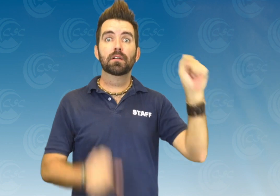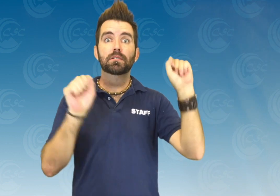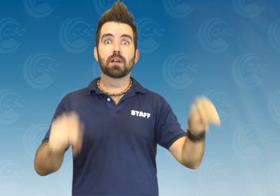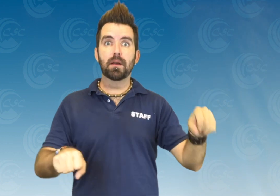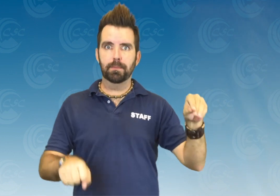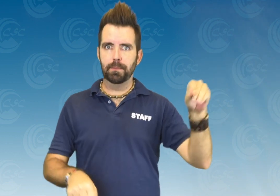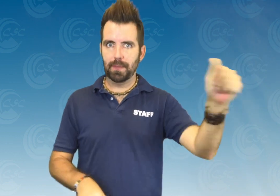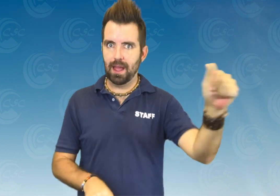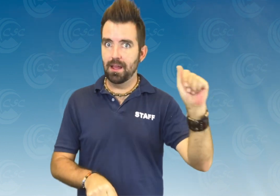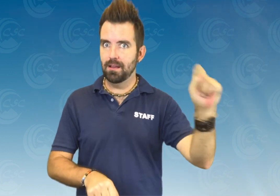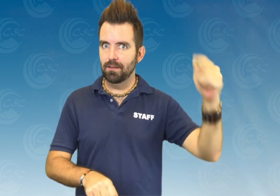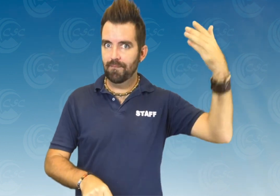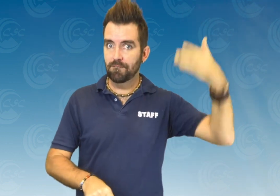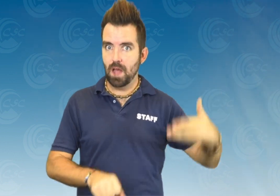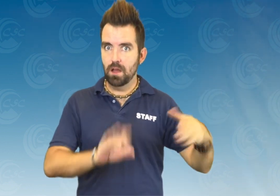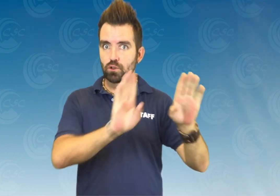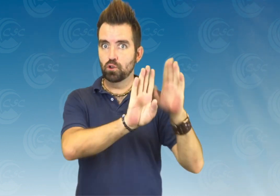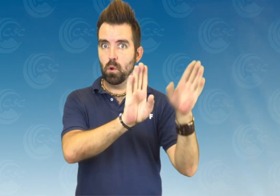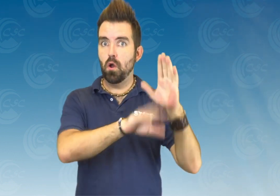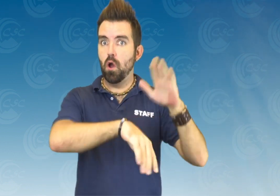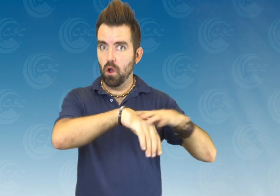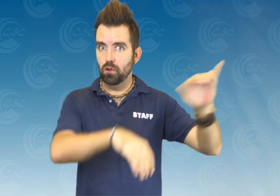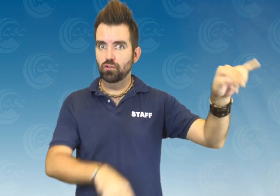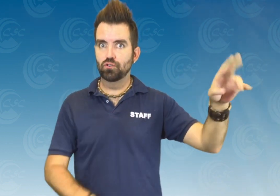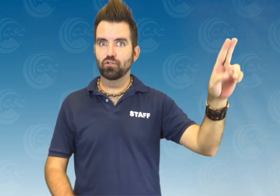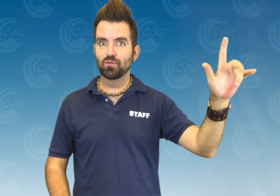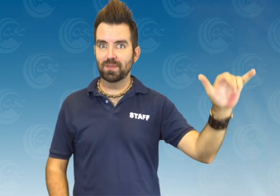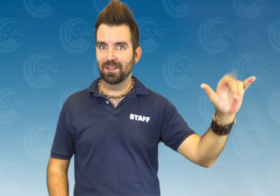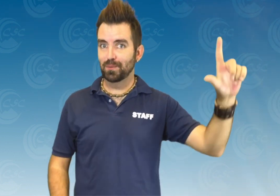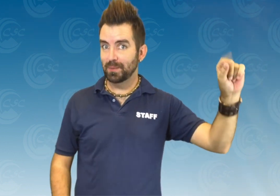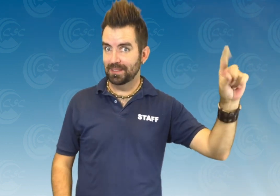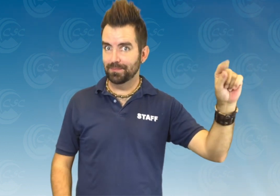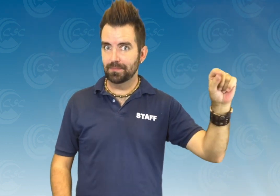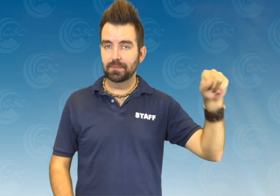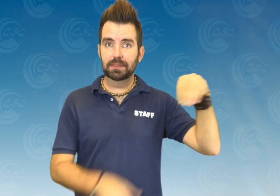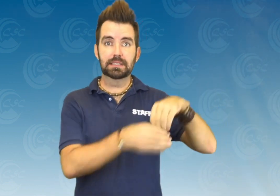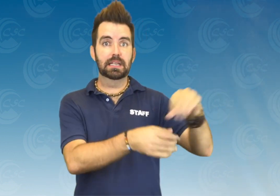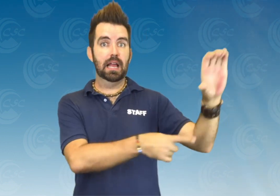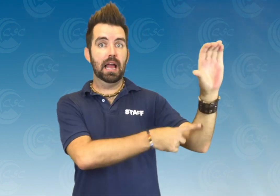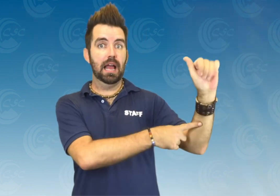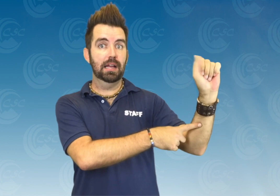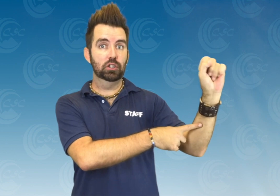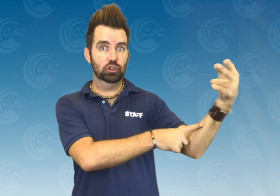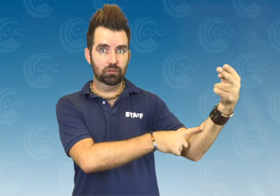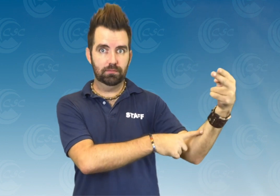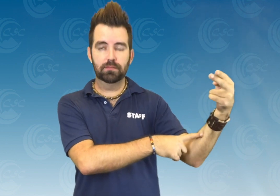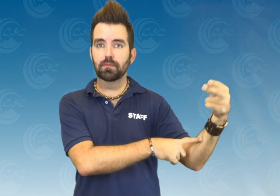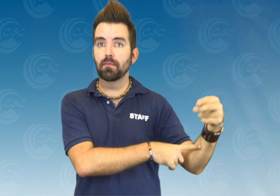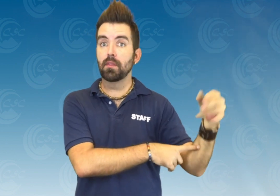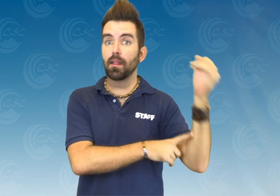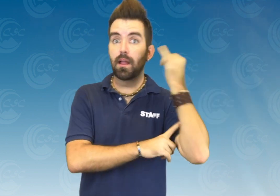You can pay at the front door at CSC on July 20th. It may be in cash...